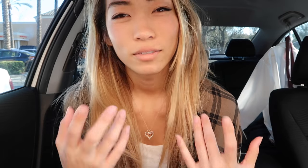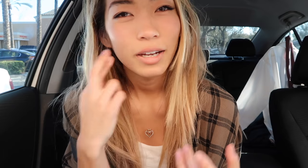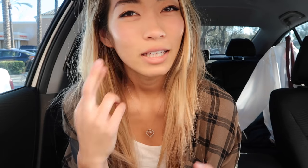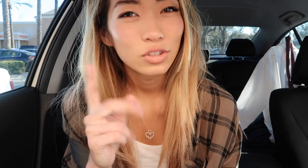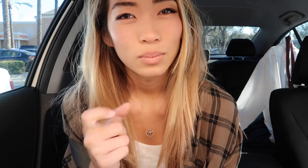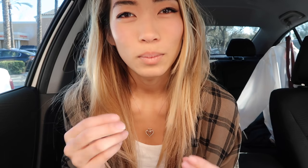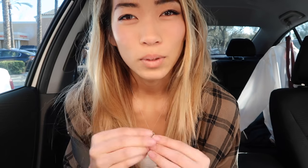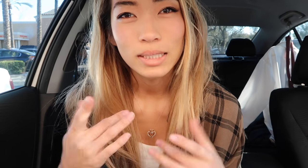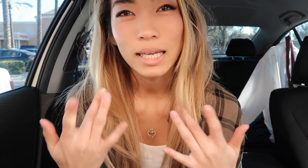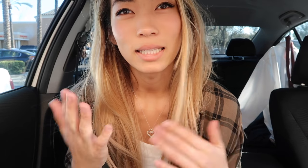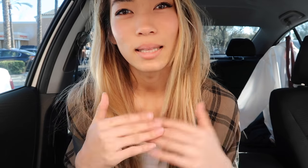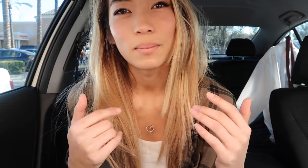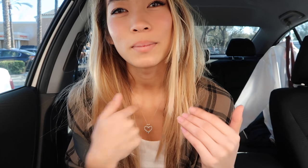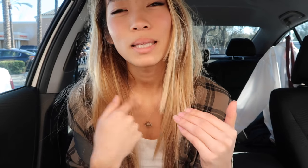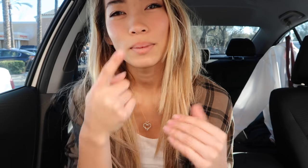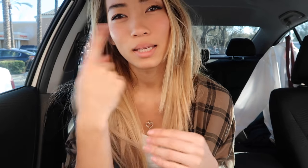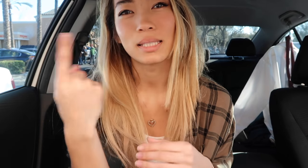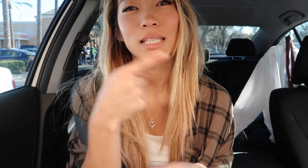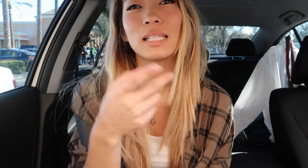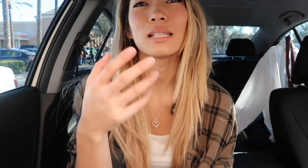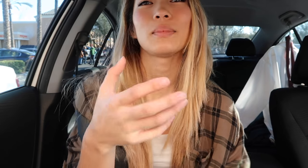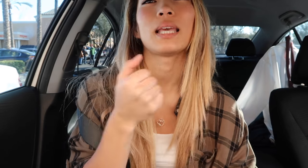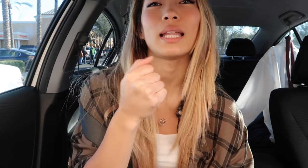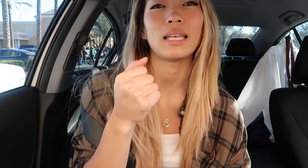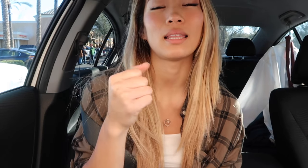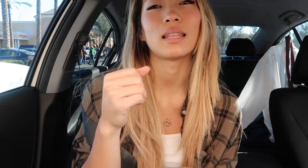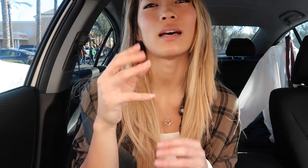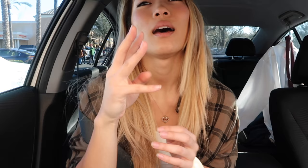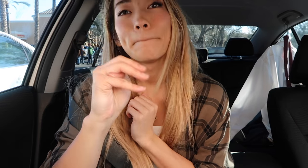Well Ryan should be more excited than me because he's going to be getting the